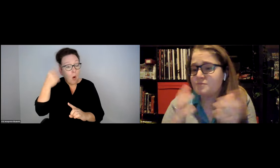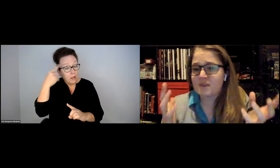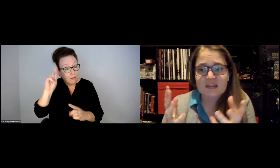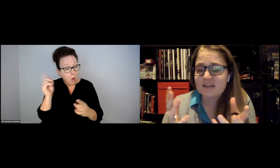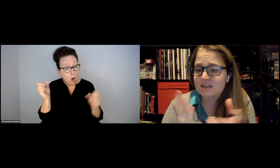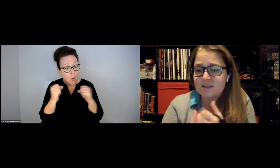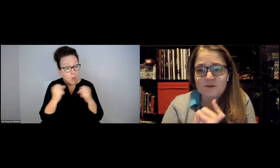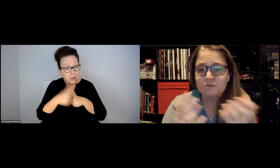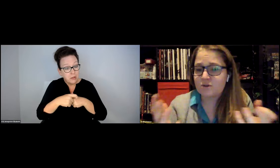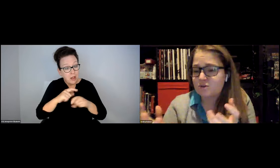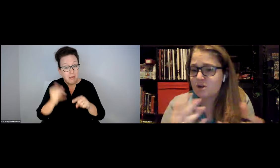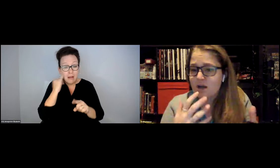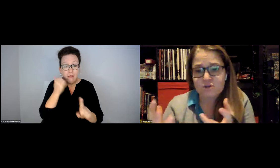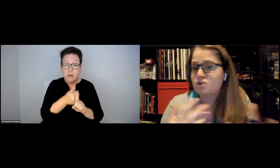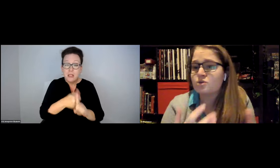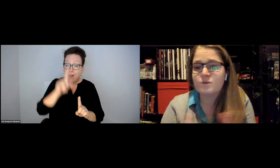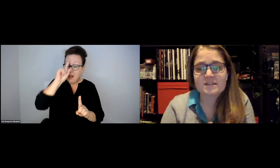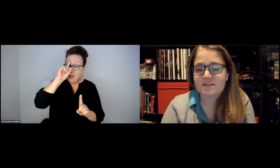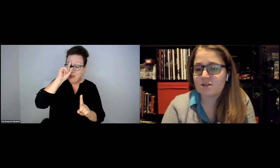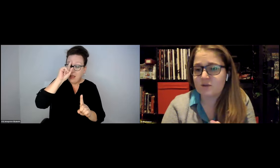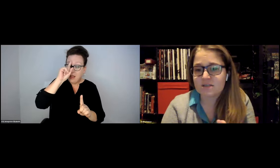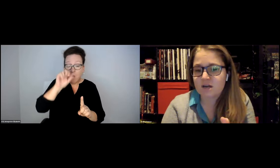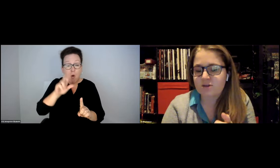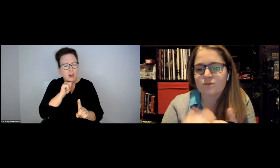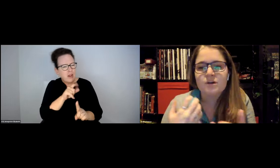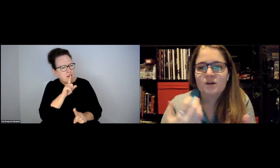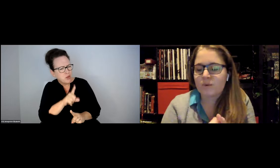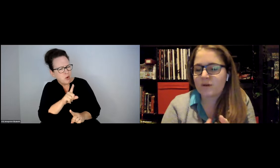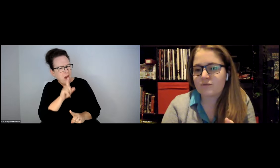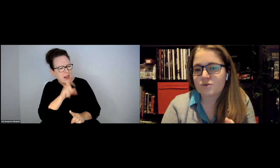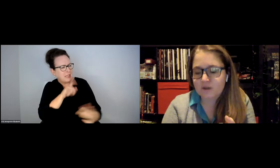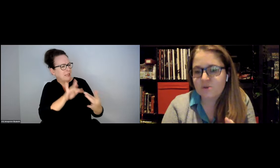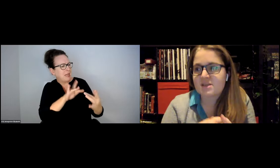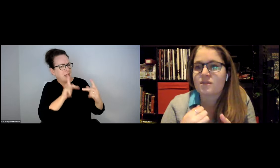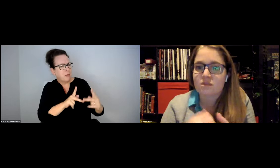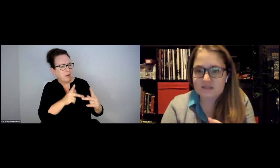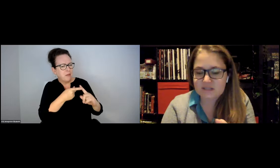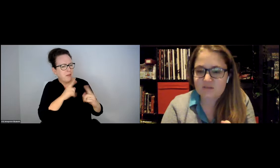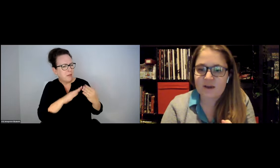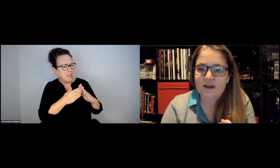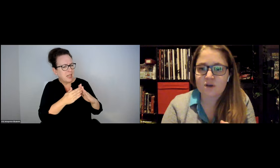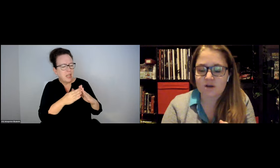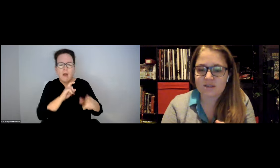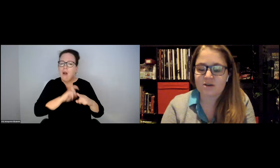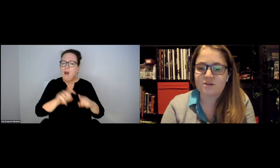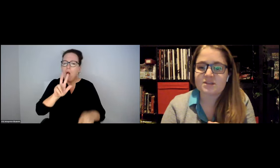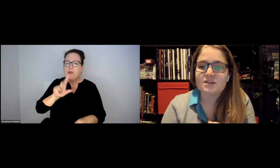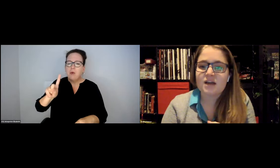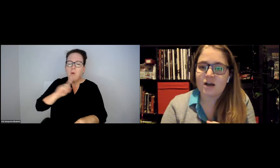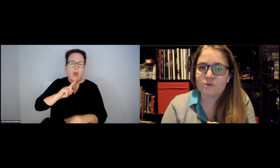TO CITY HALL. NOT JUST FOR THE WINTER, IF